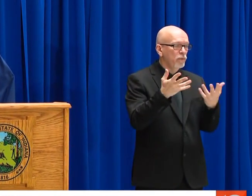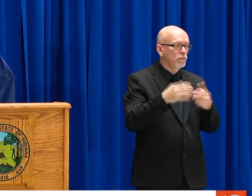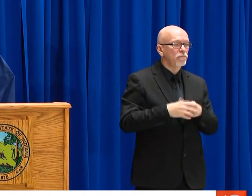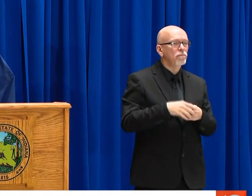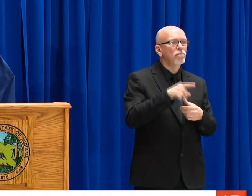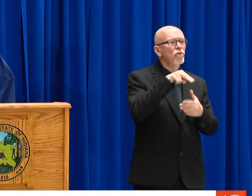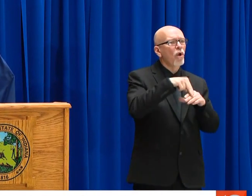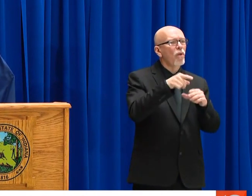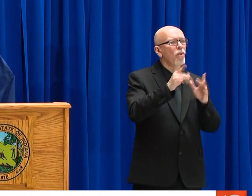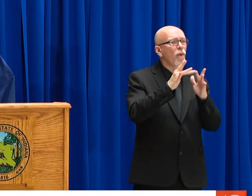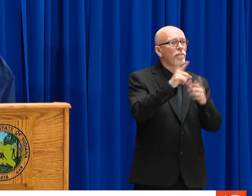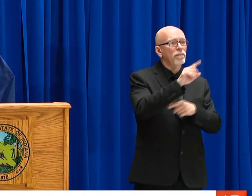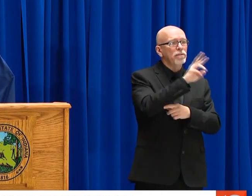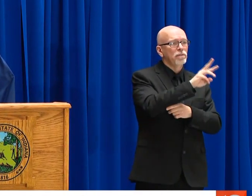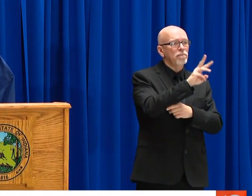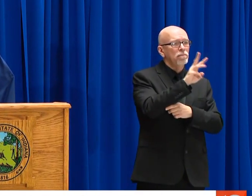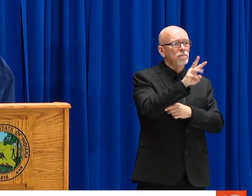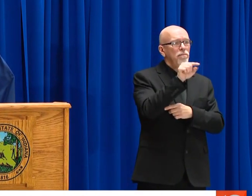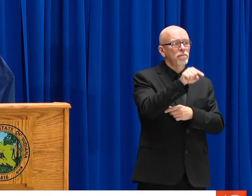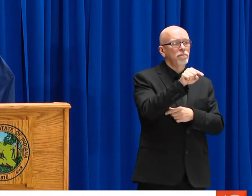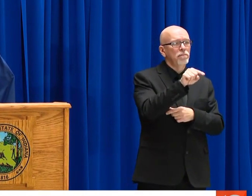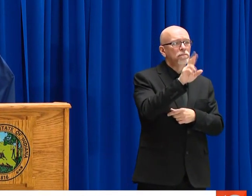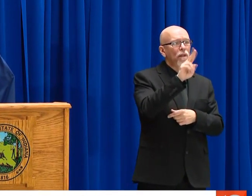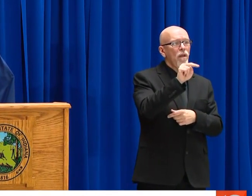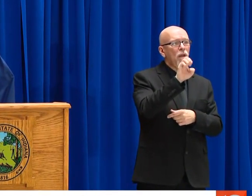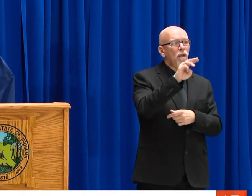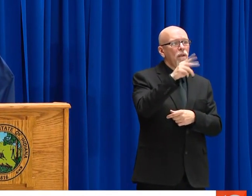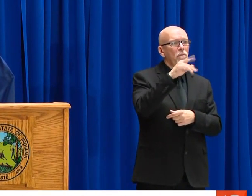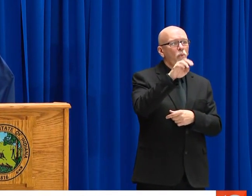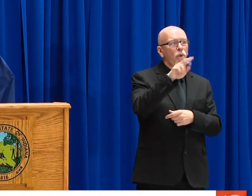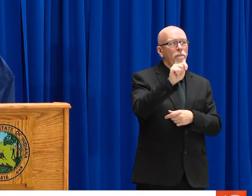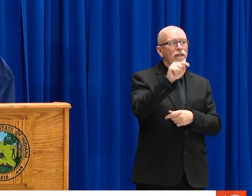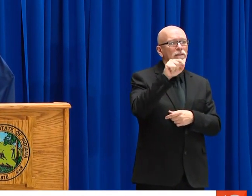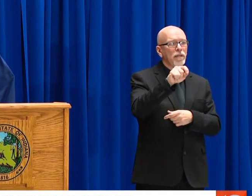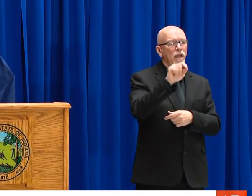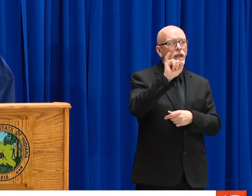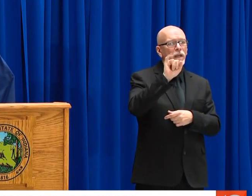WELL, WE APPLY ONLINE, BY USING A COMPUTER OR SMART PHONE.